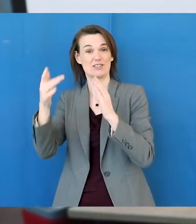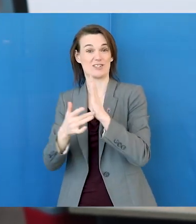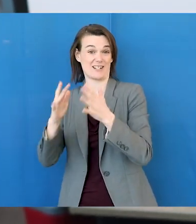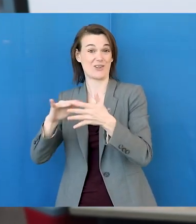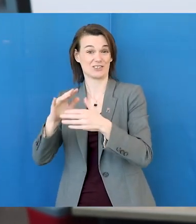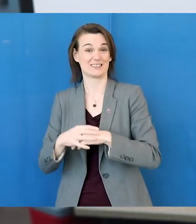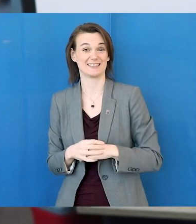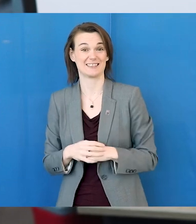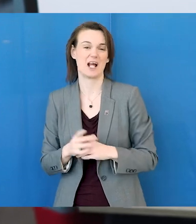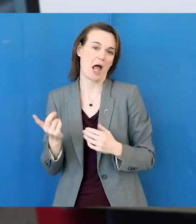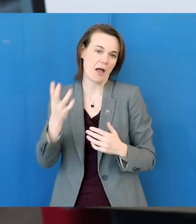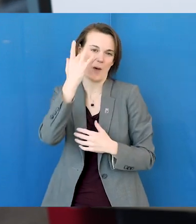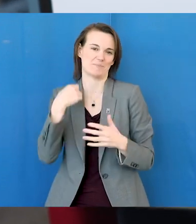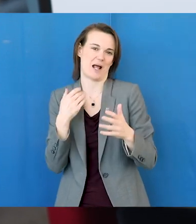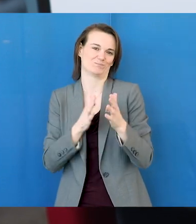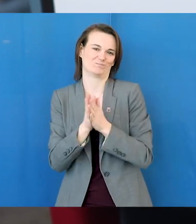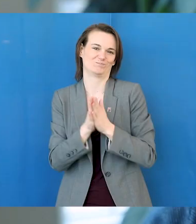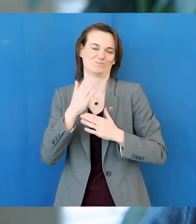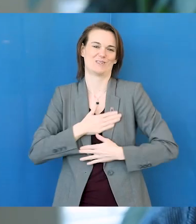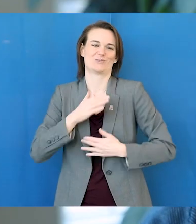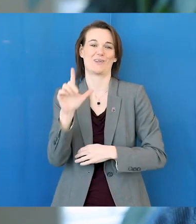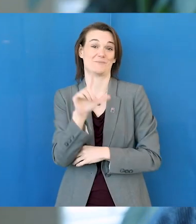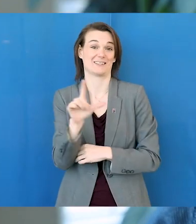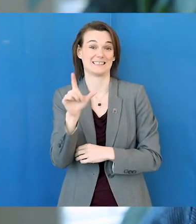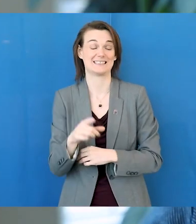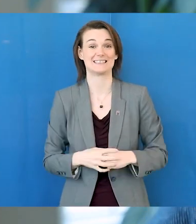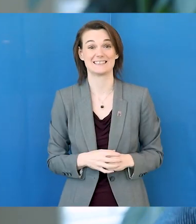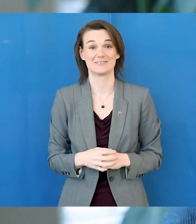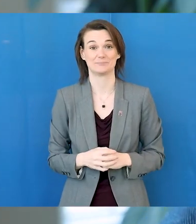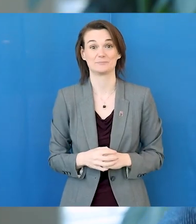and Information Technology program because I really enjoy working in libraries